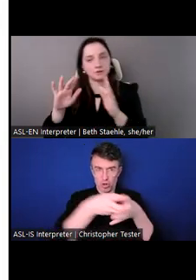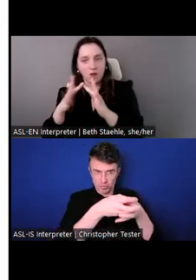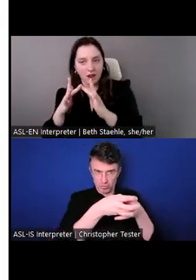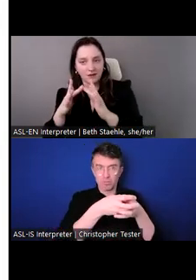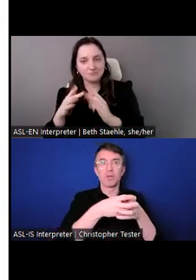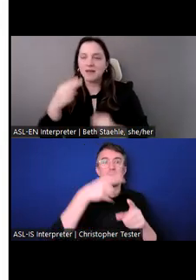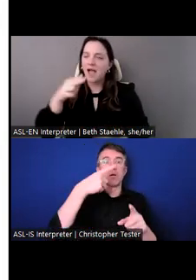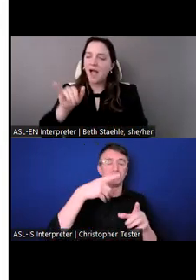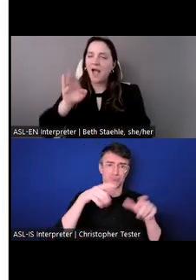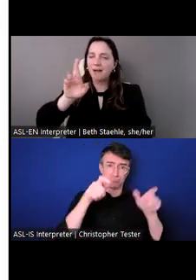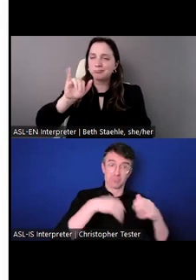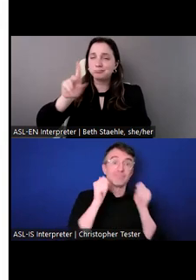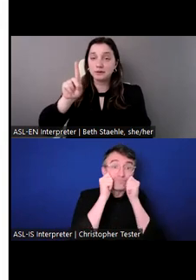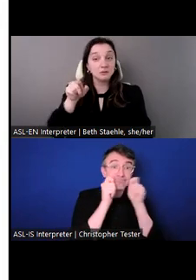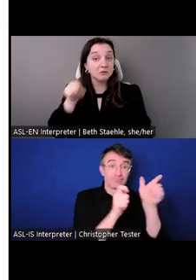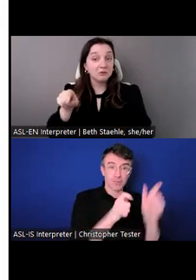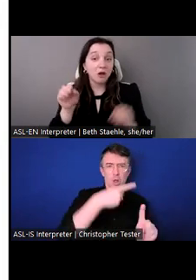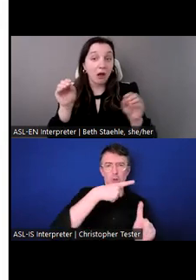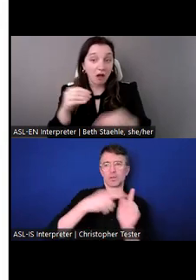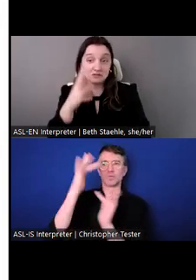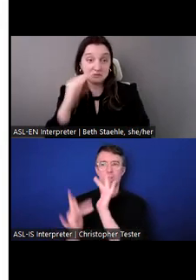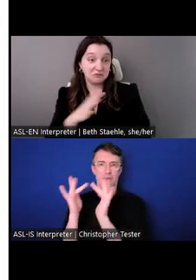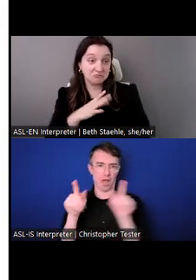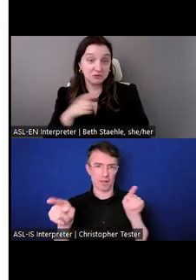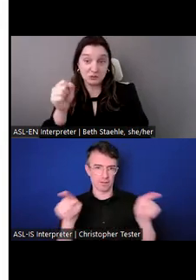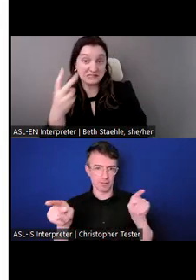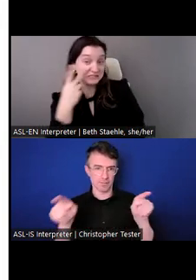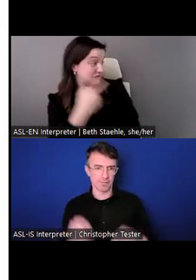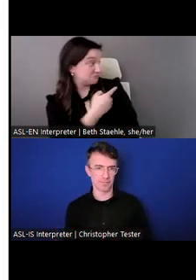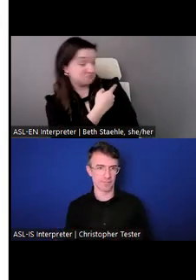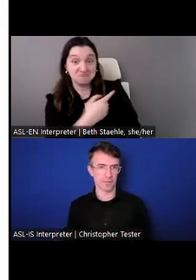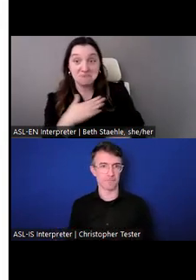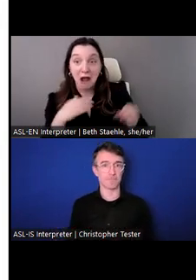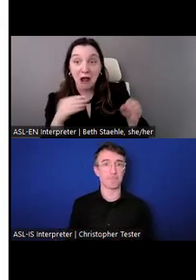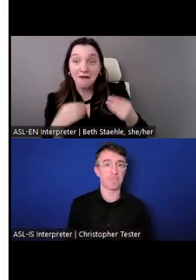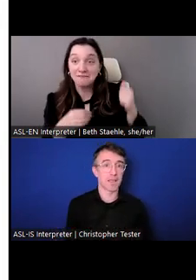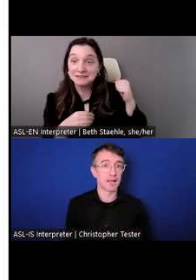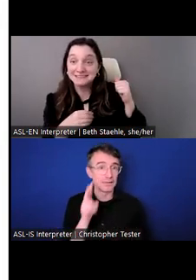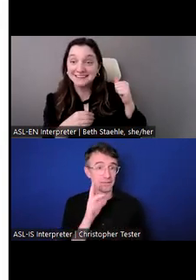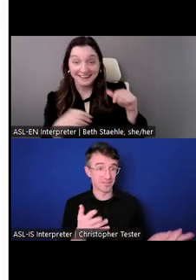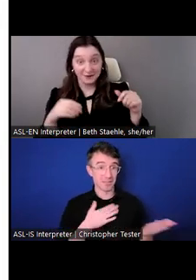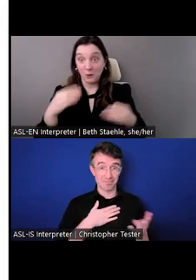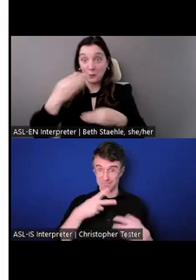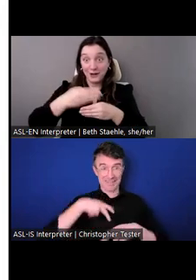In my screen I've got, you know, a big window. Everyone has an office. That's nice.